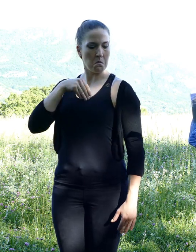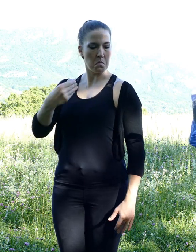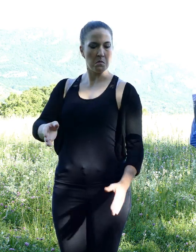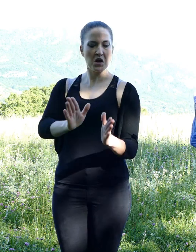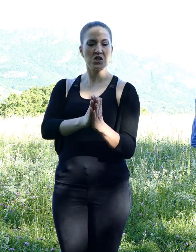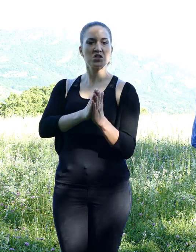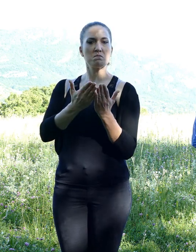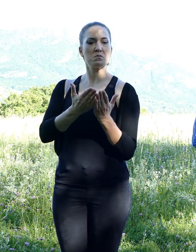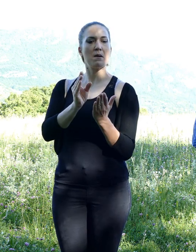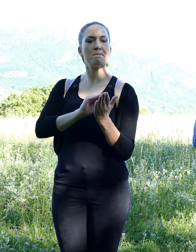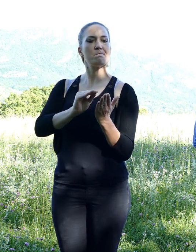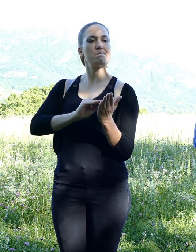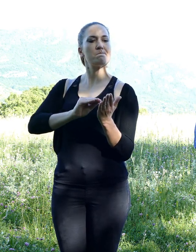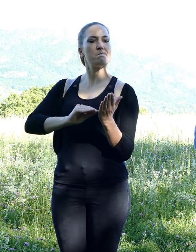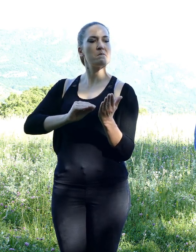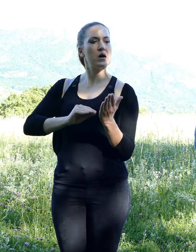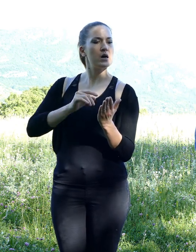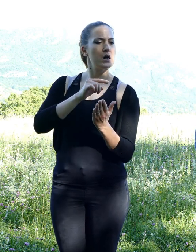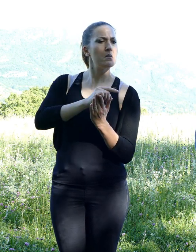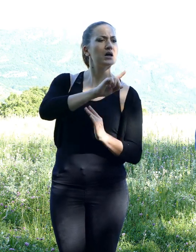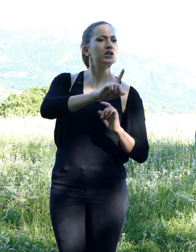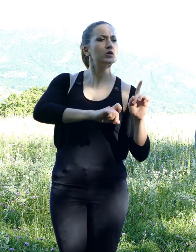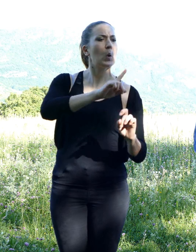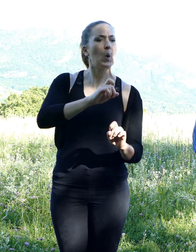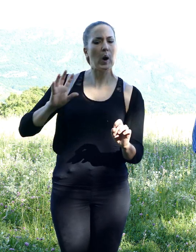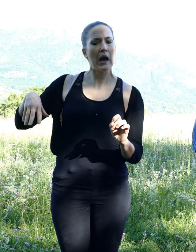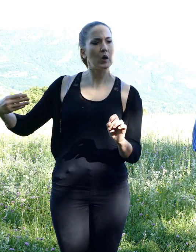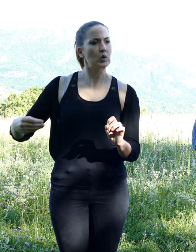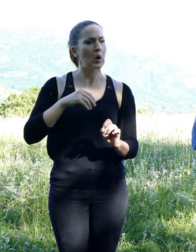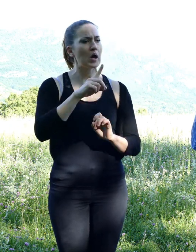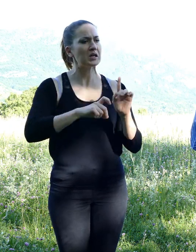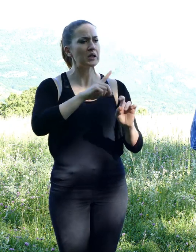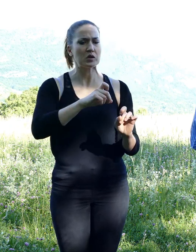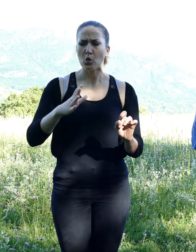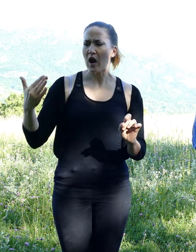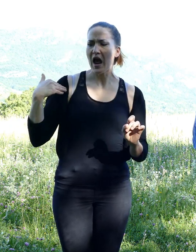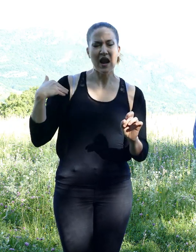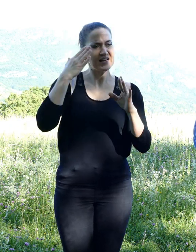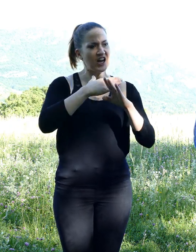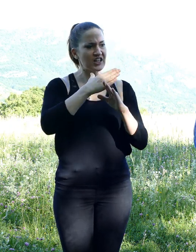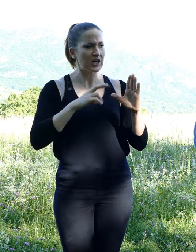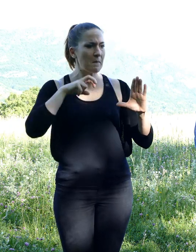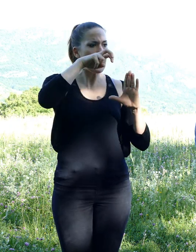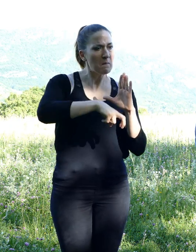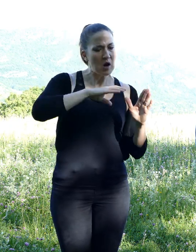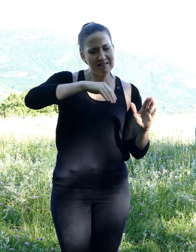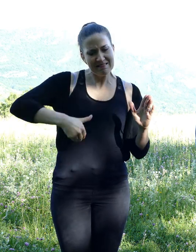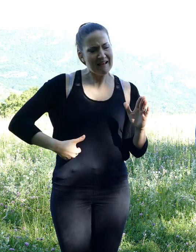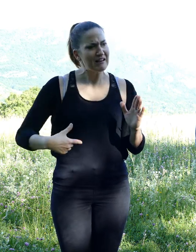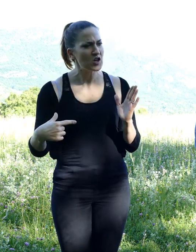George interrogated the squirrel about his last visit into his hide. He also asked him if he had friends who knew about the place